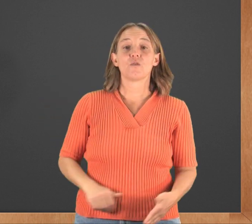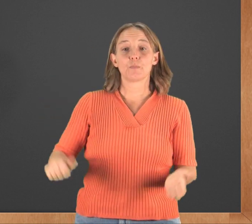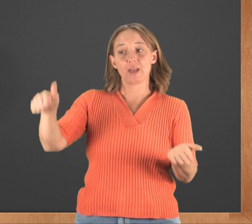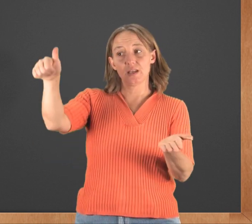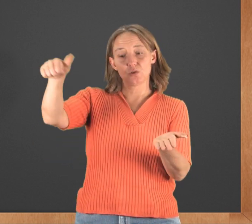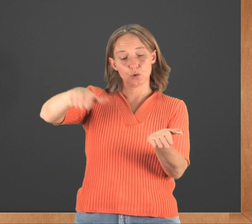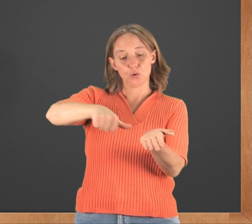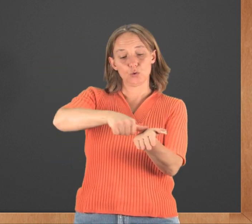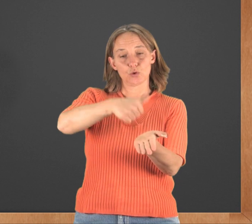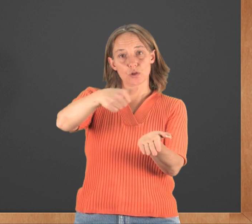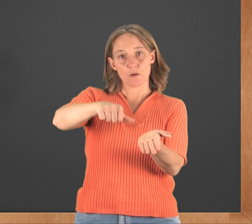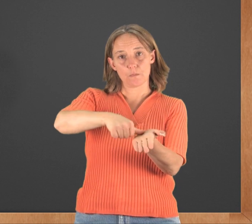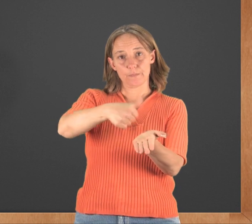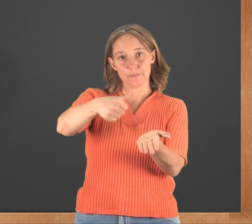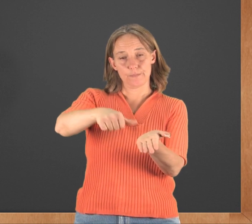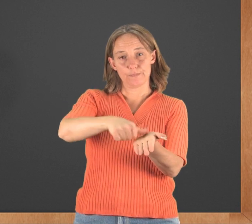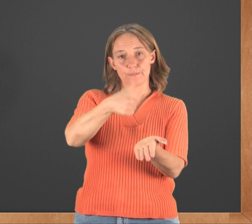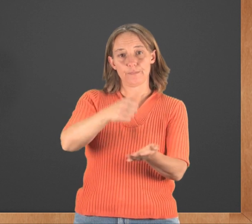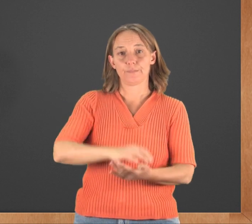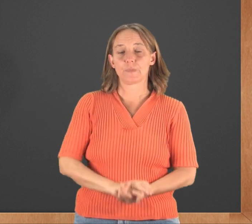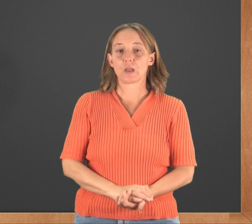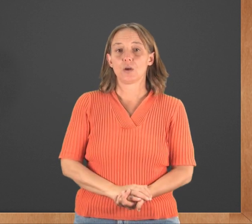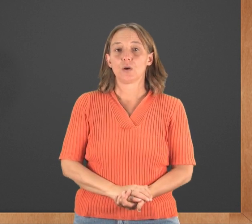For page, use your thumb.